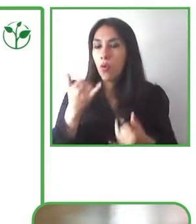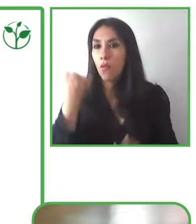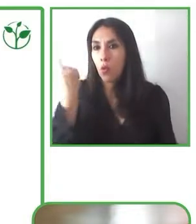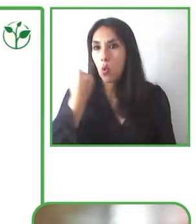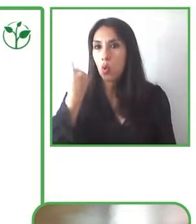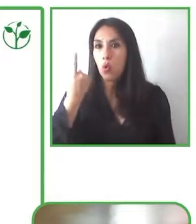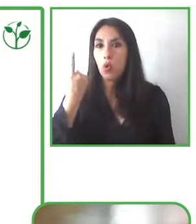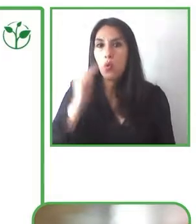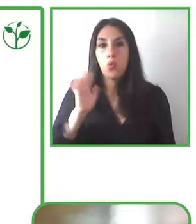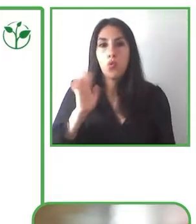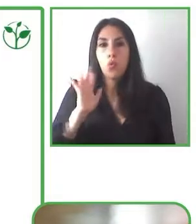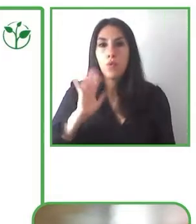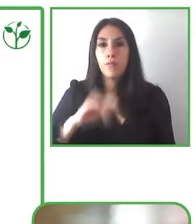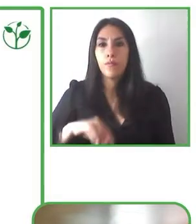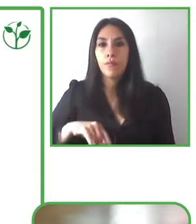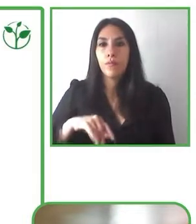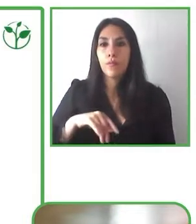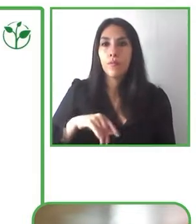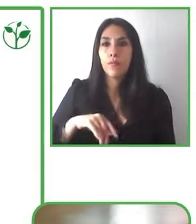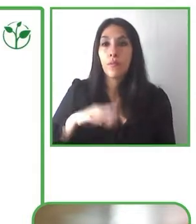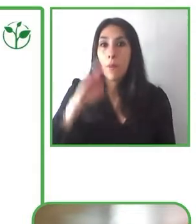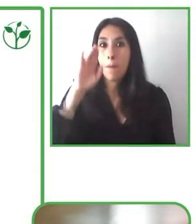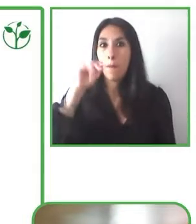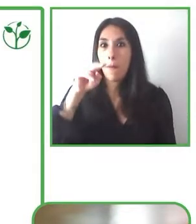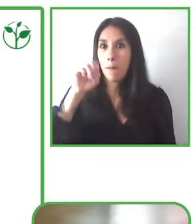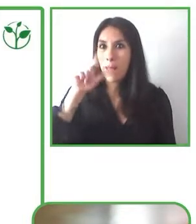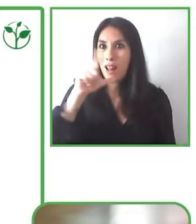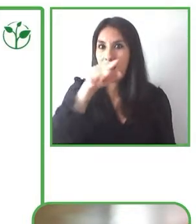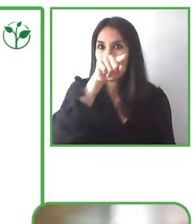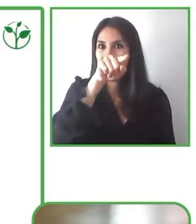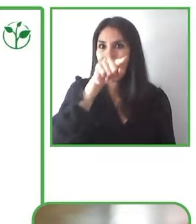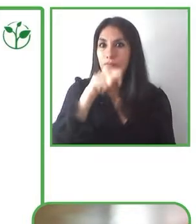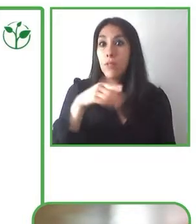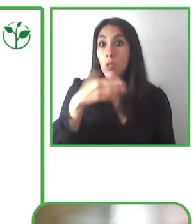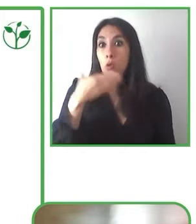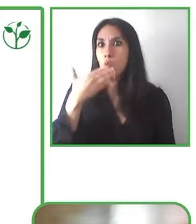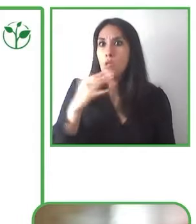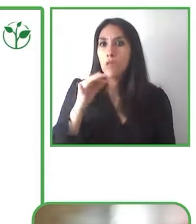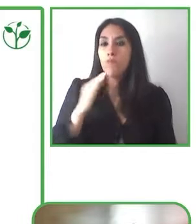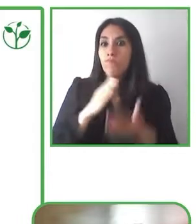there to this has not been a job that it has been working on a bubble on its own.